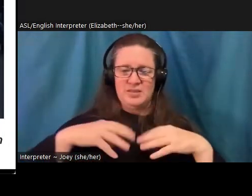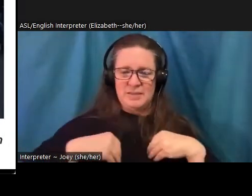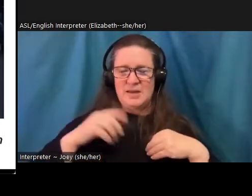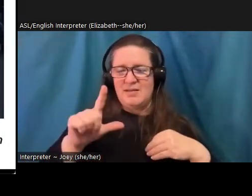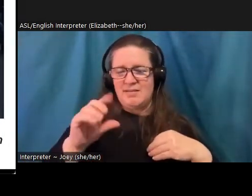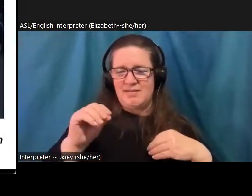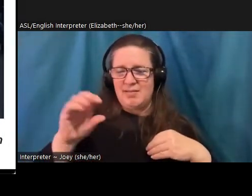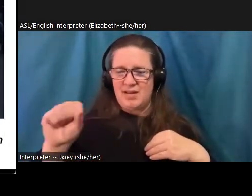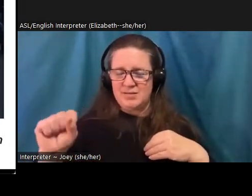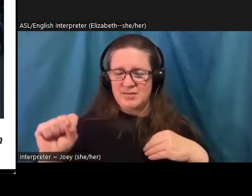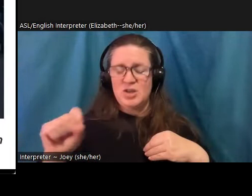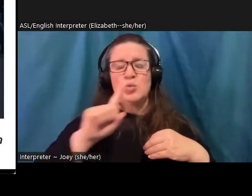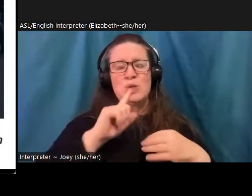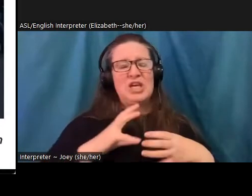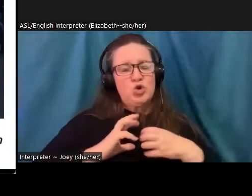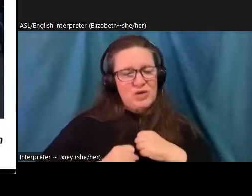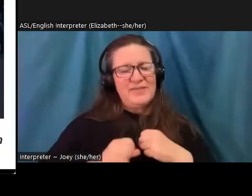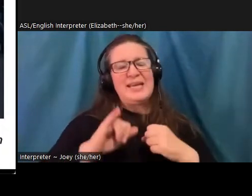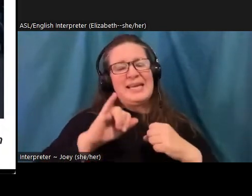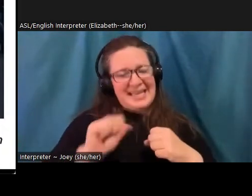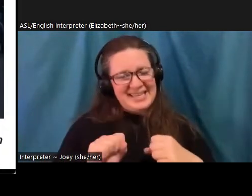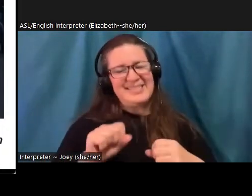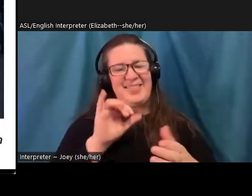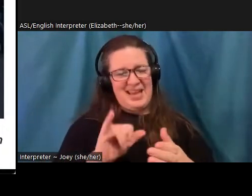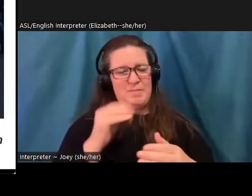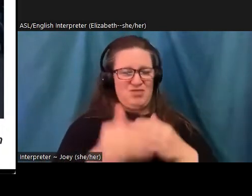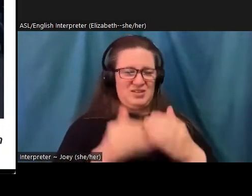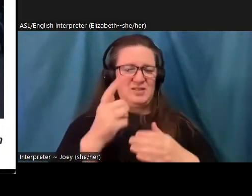why many people working towards sustainability, want to sidestep